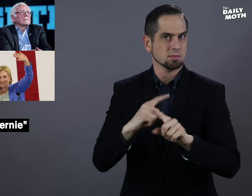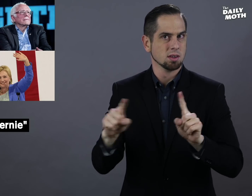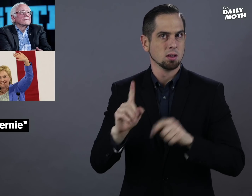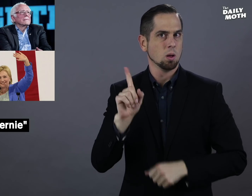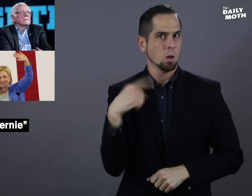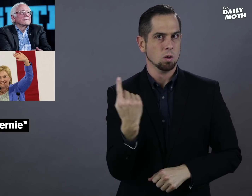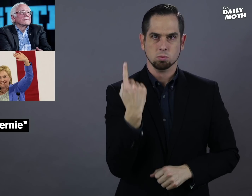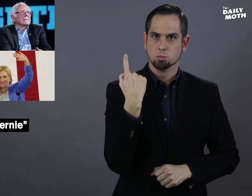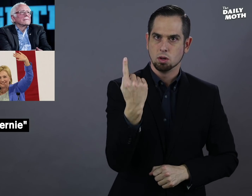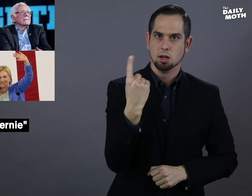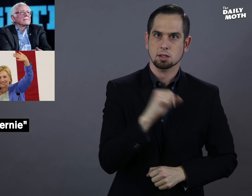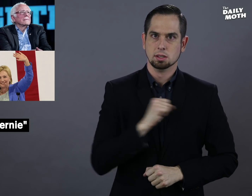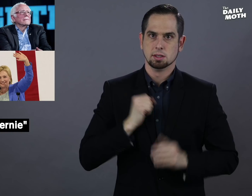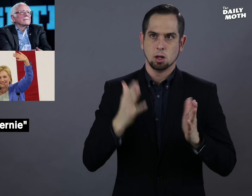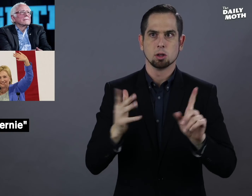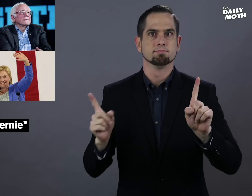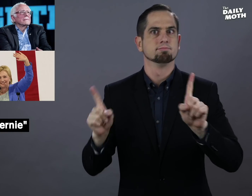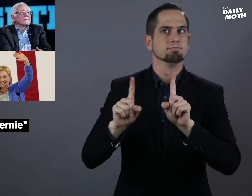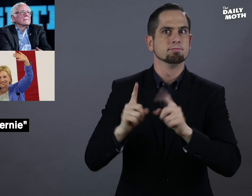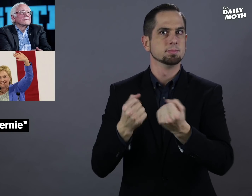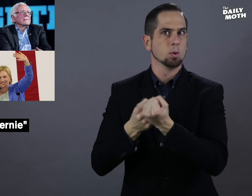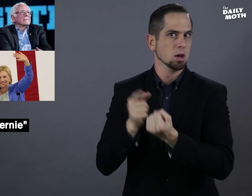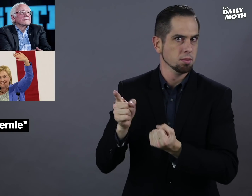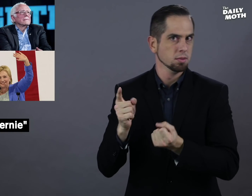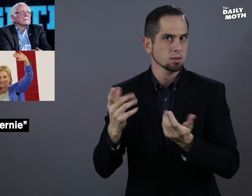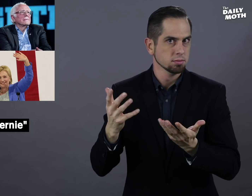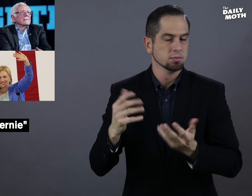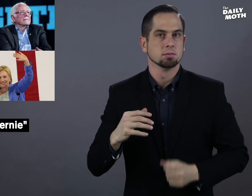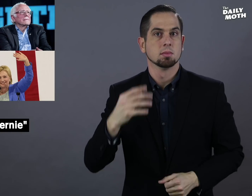but had just one senator support him.